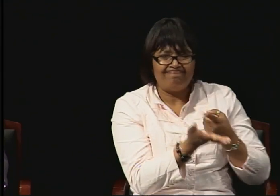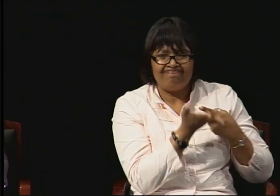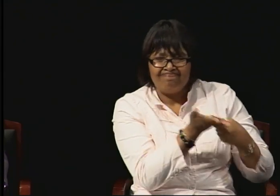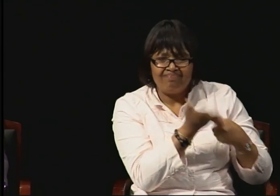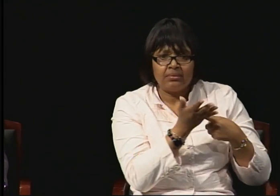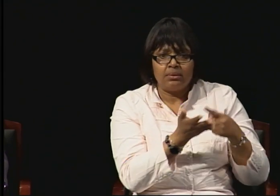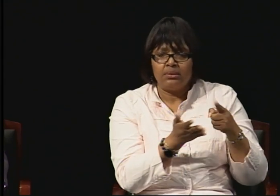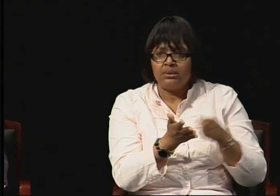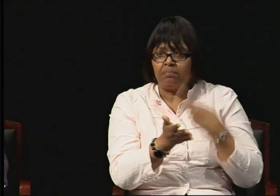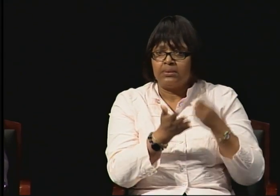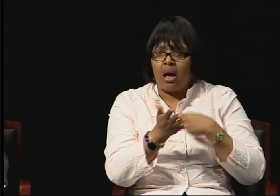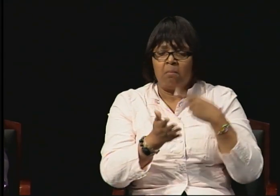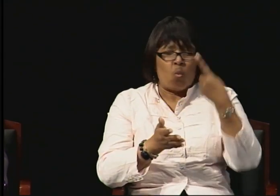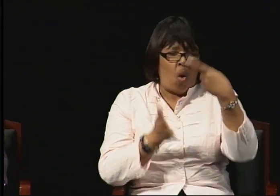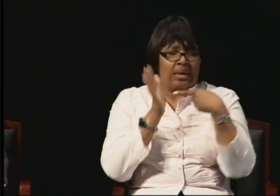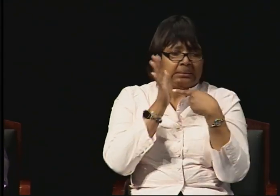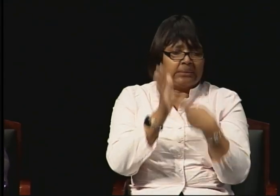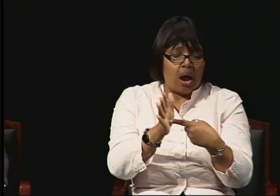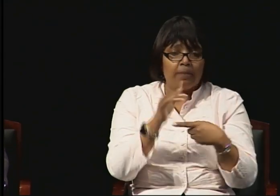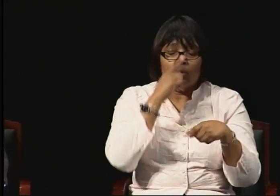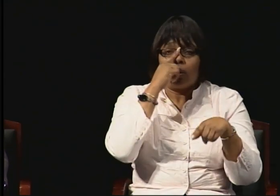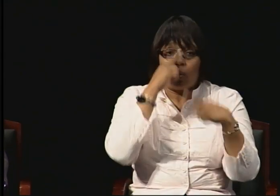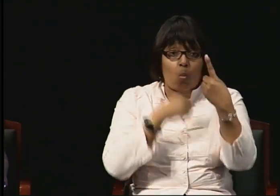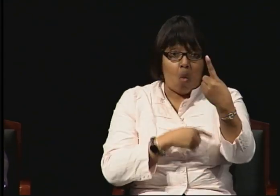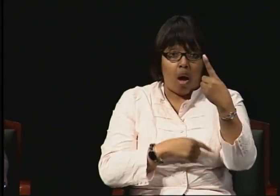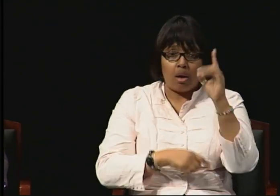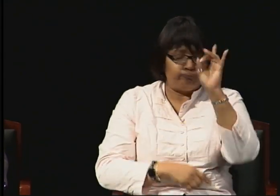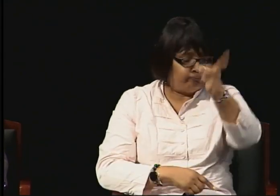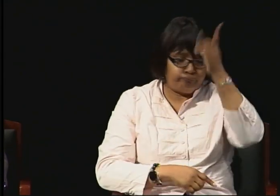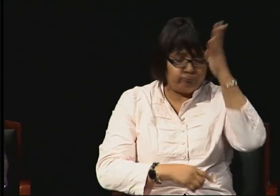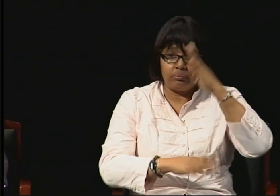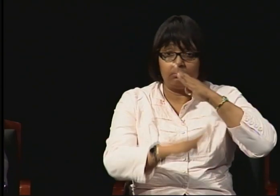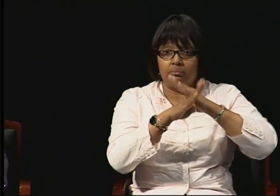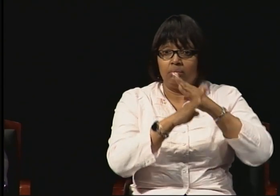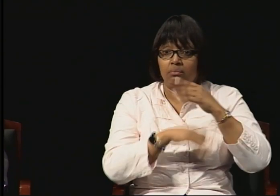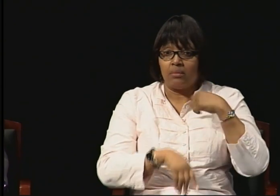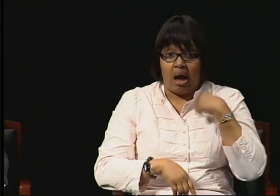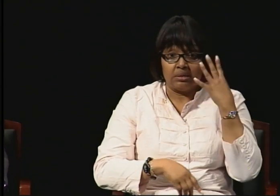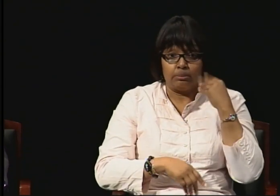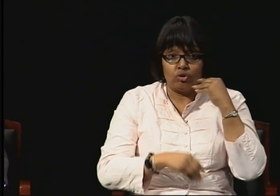that I really had to get through in the PhD program. It was a statistics class that I was going through.